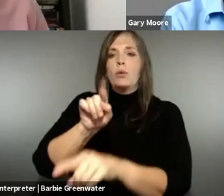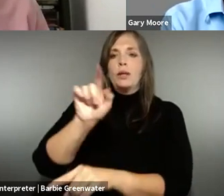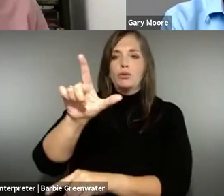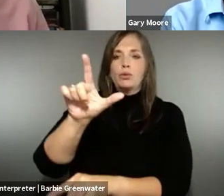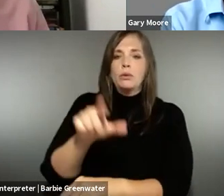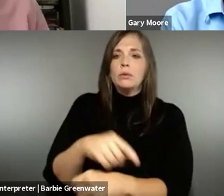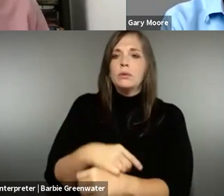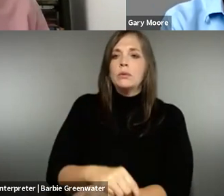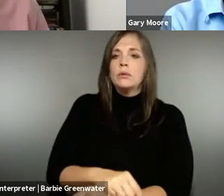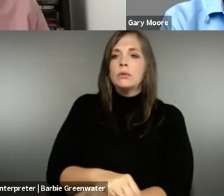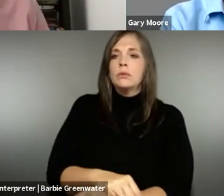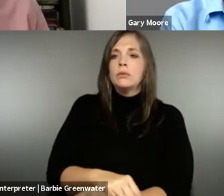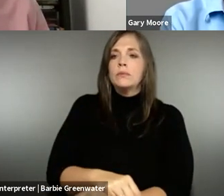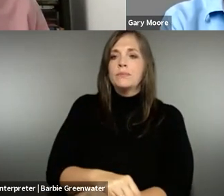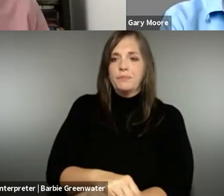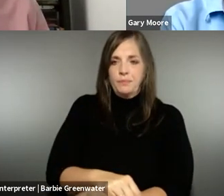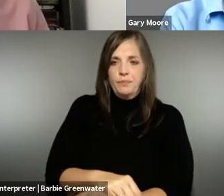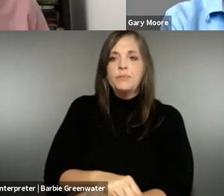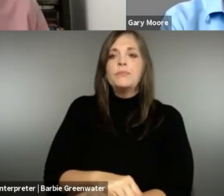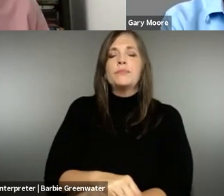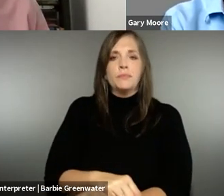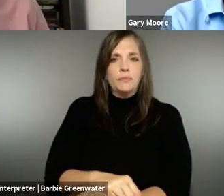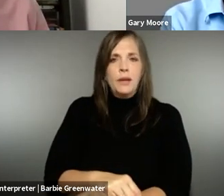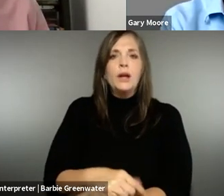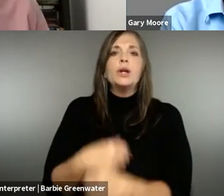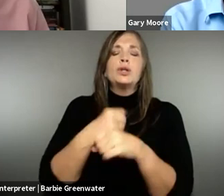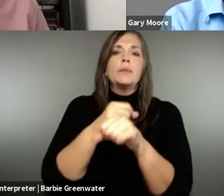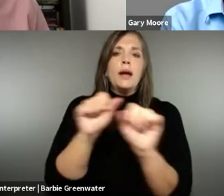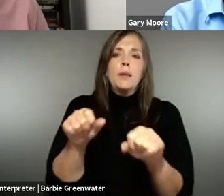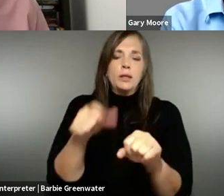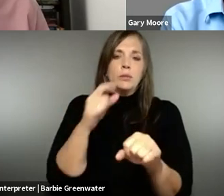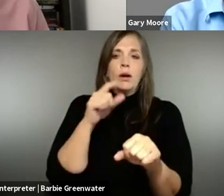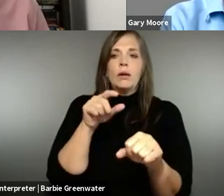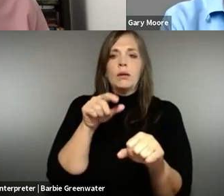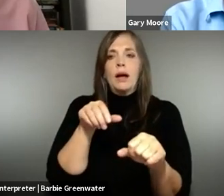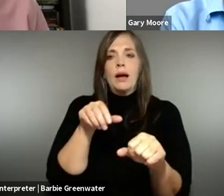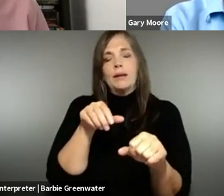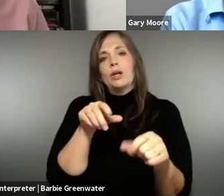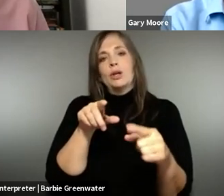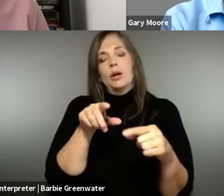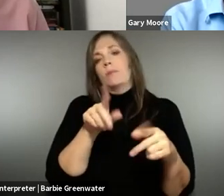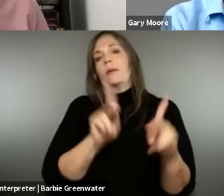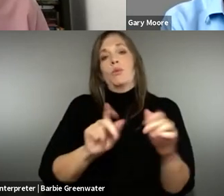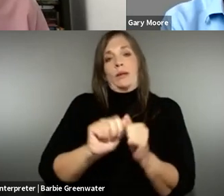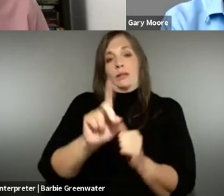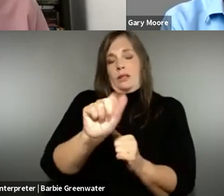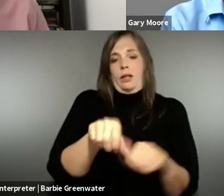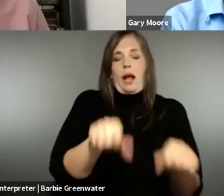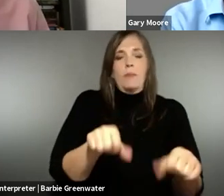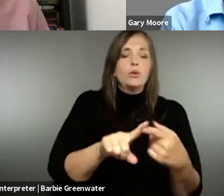important, accessible authorities to make possible for people with disabilities to work